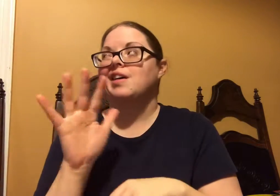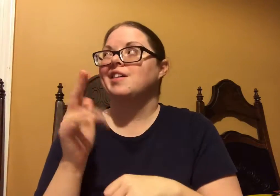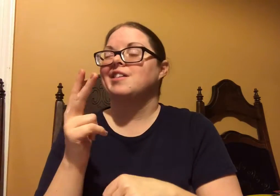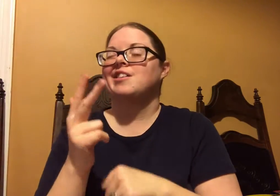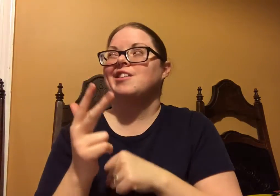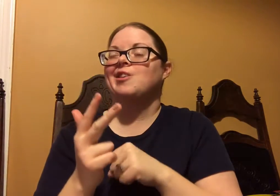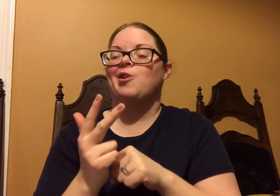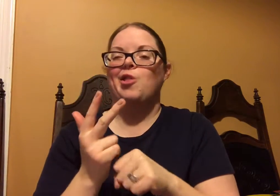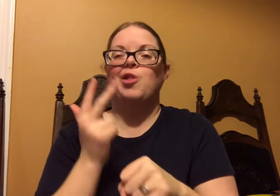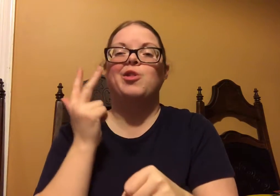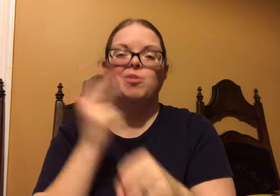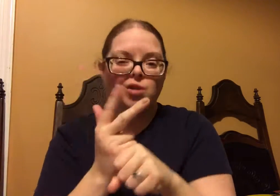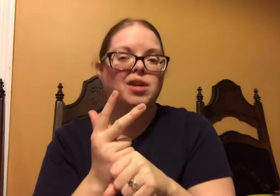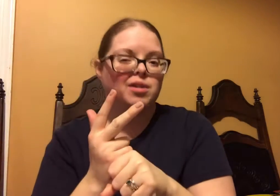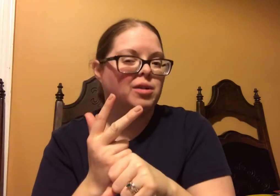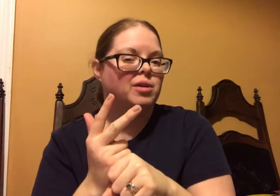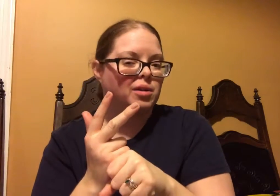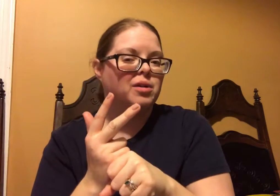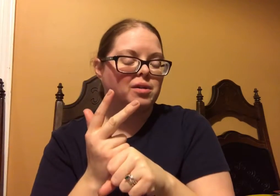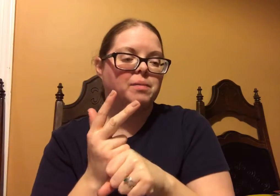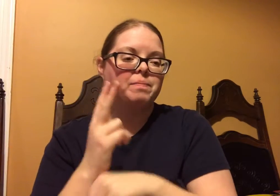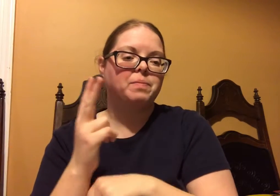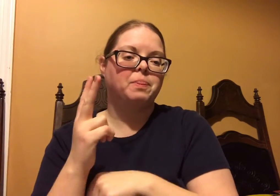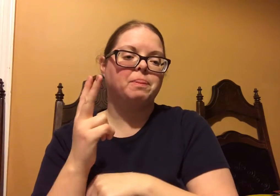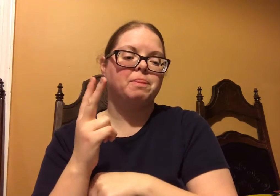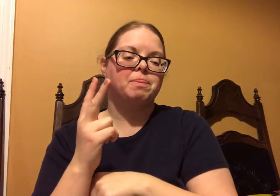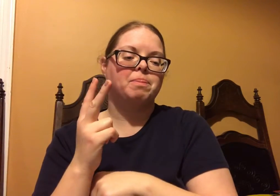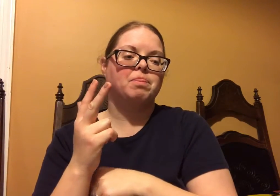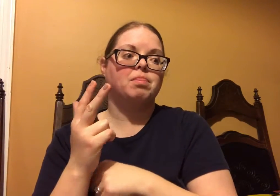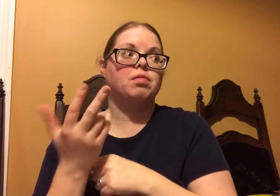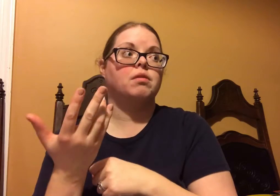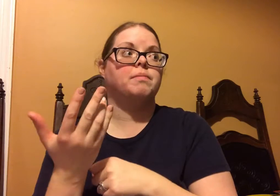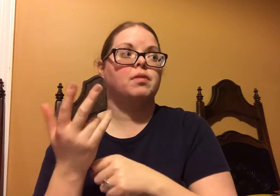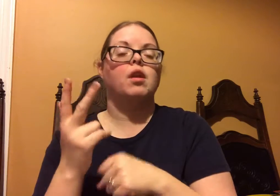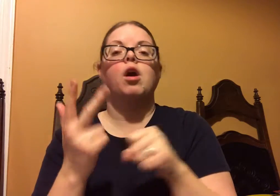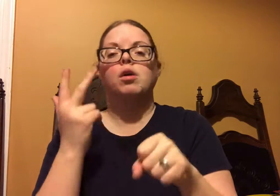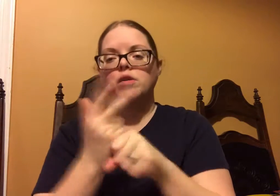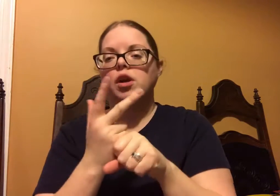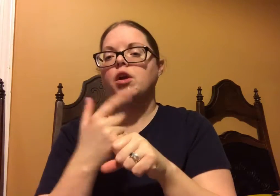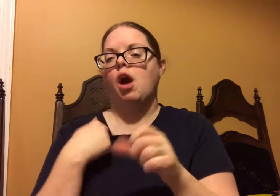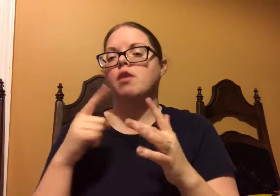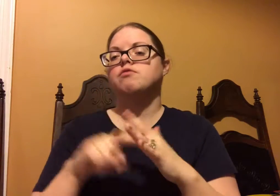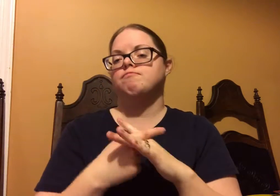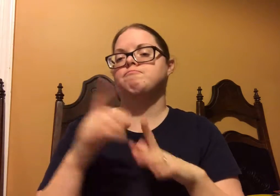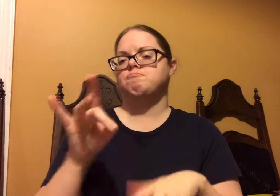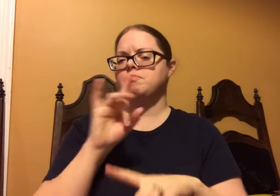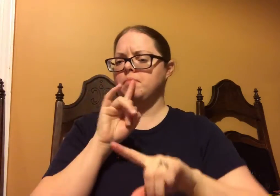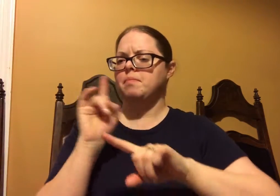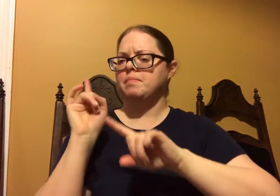It was a repetitive process over 3 years.